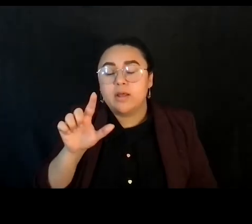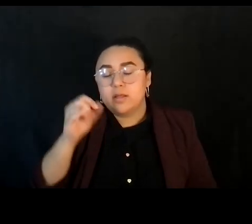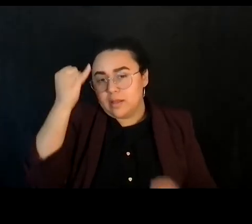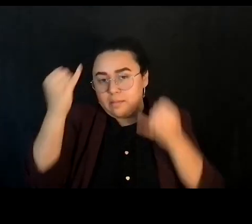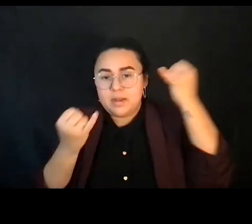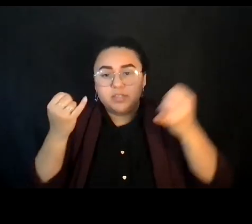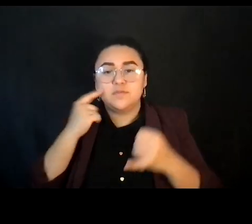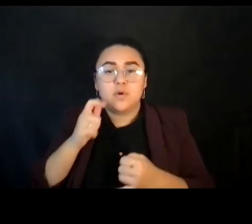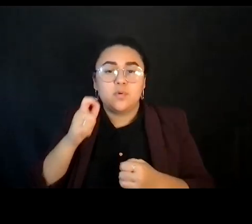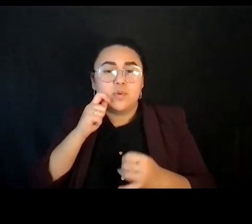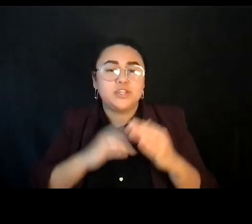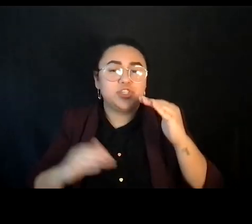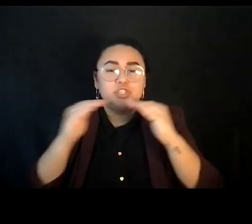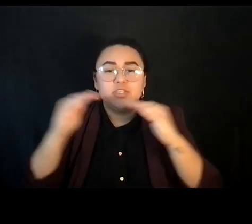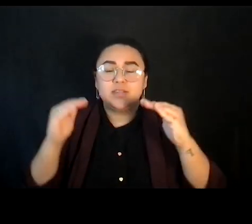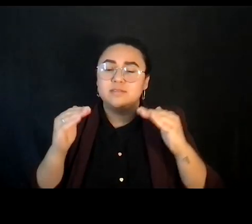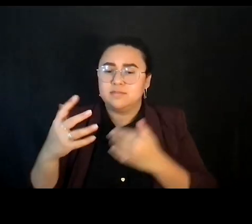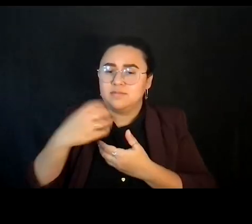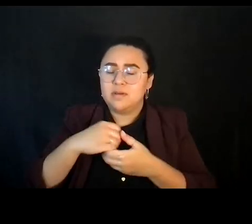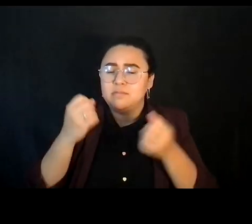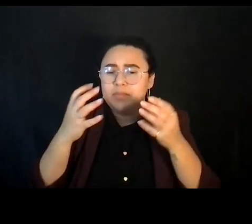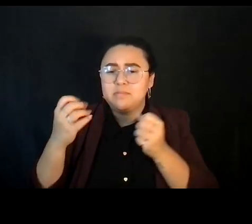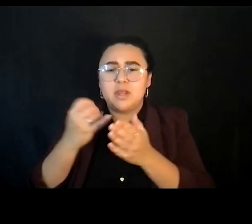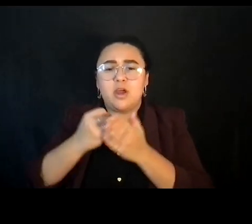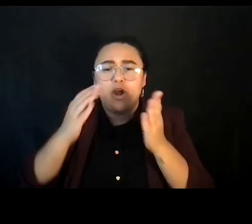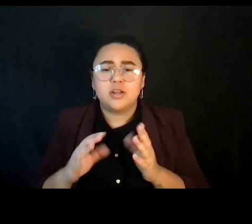And it involves dozens of artists and organizations around the country that are really working